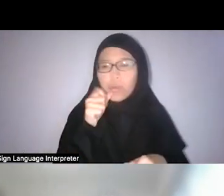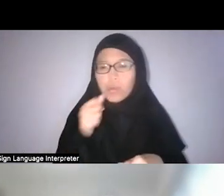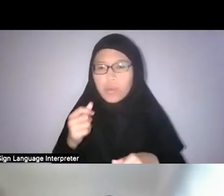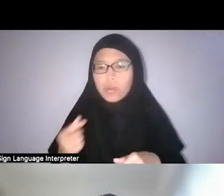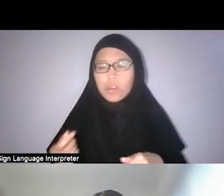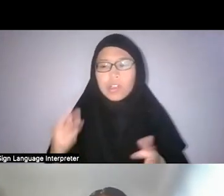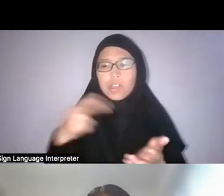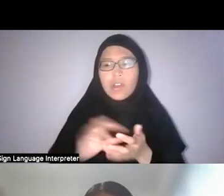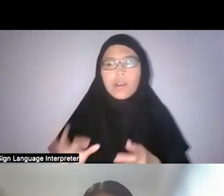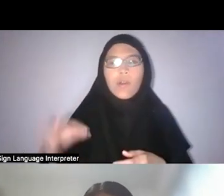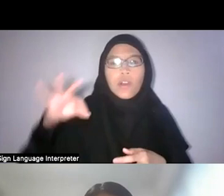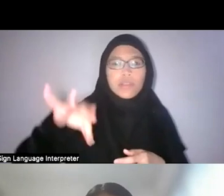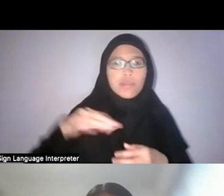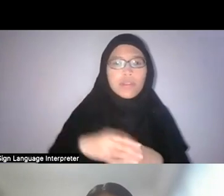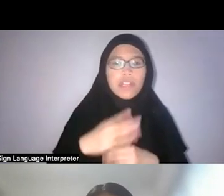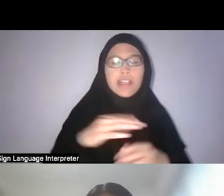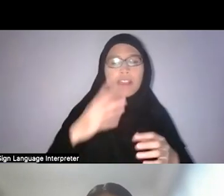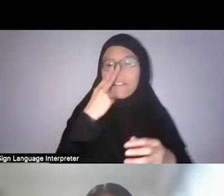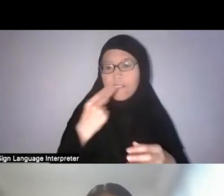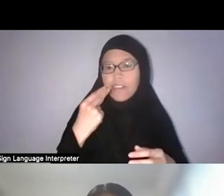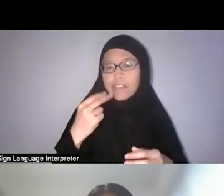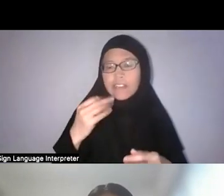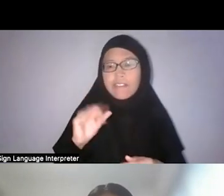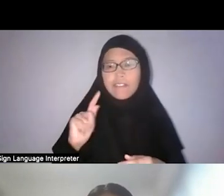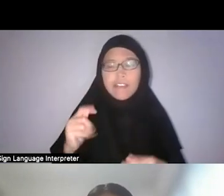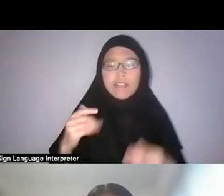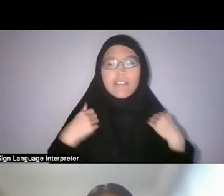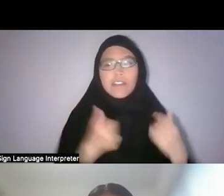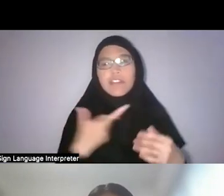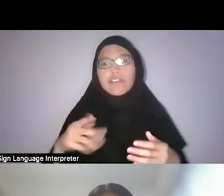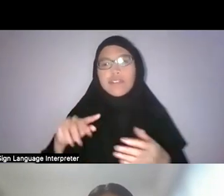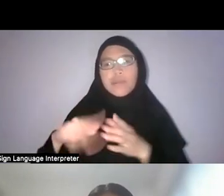I think another fun fact is also that he got a few plants that were named in his honour.